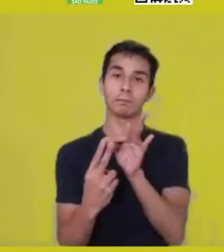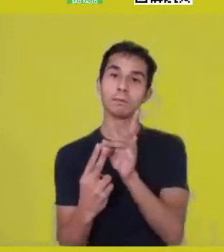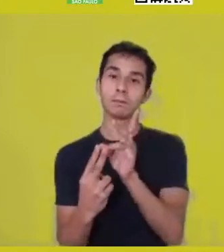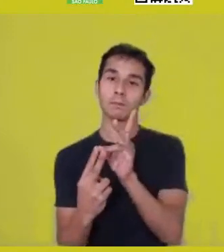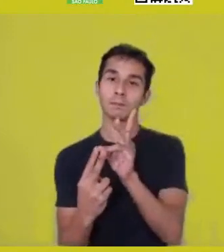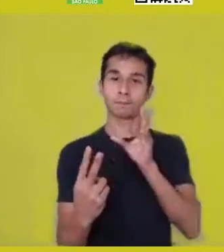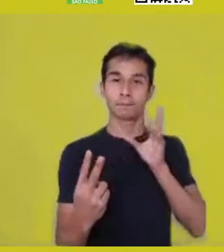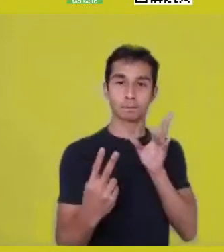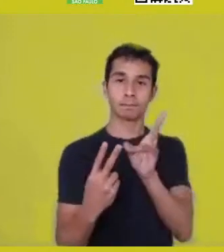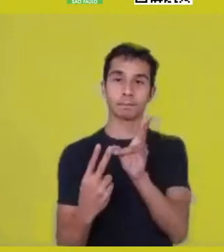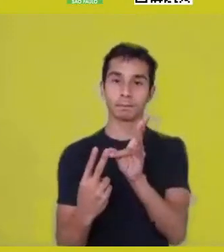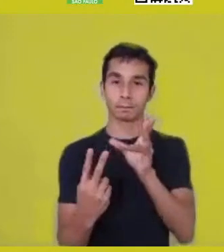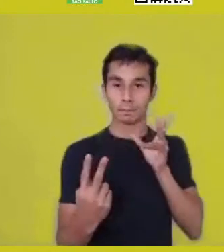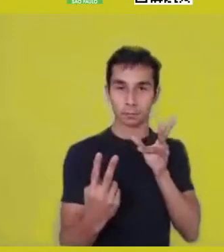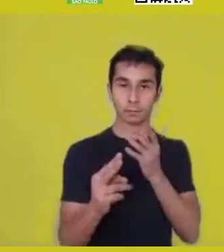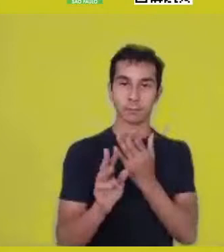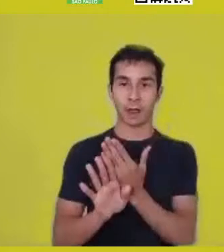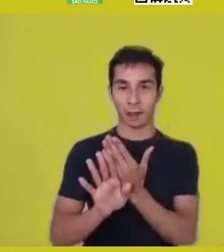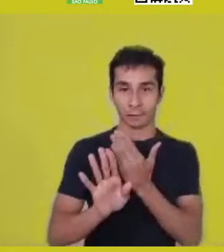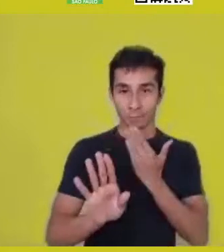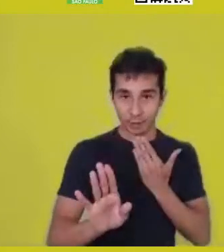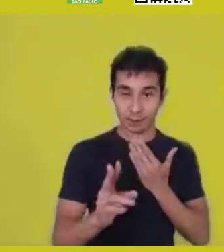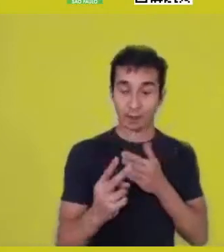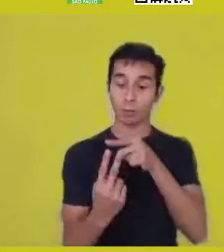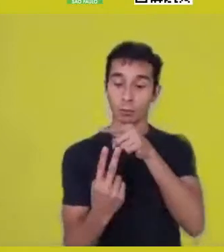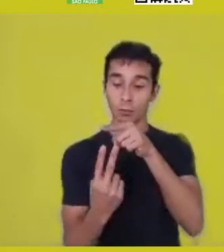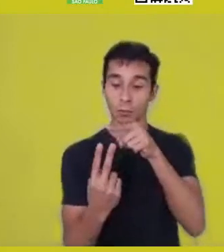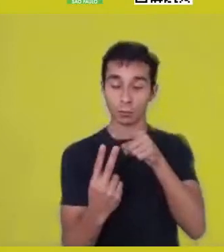And those distinct instances, usually,